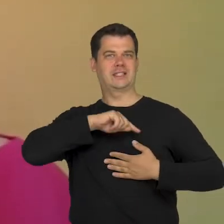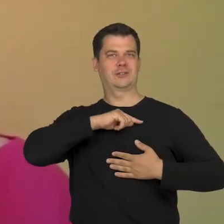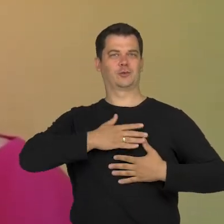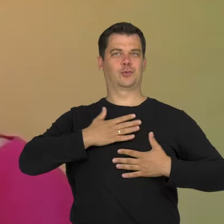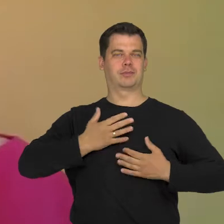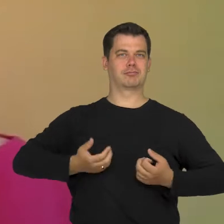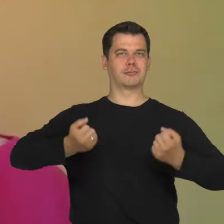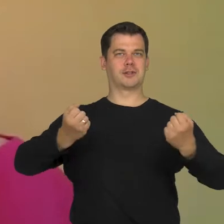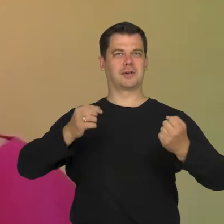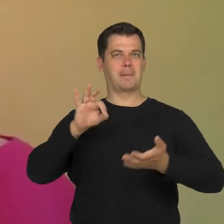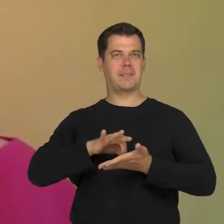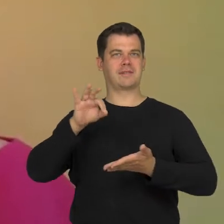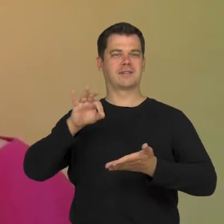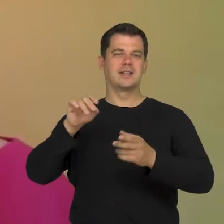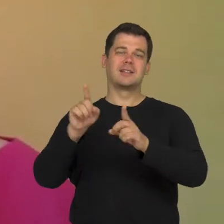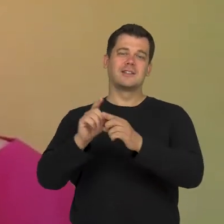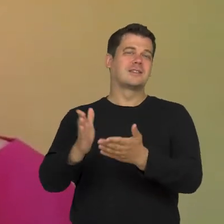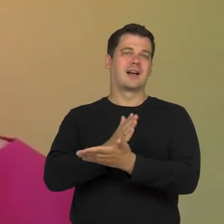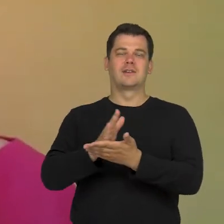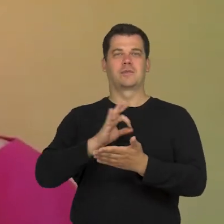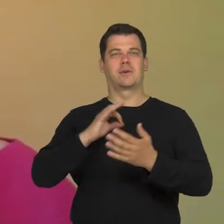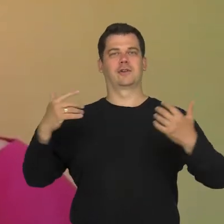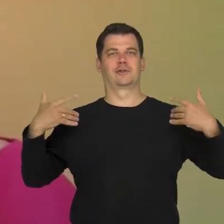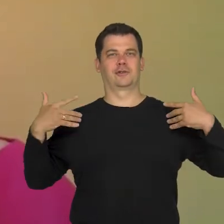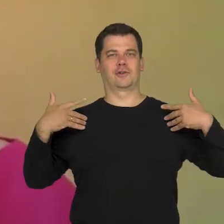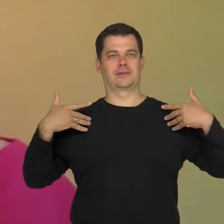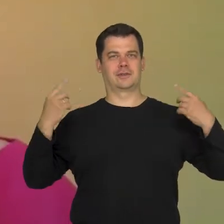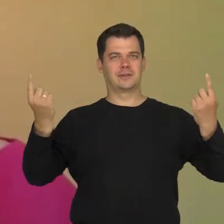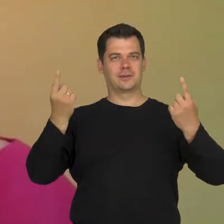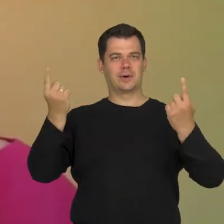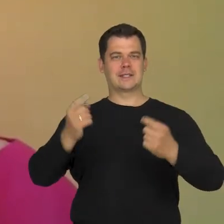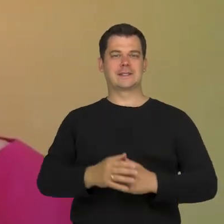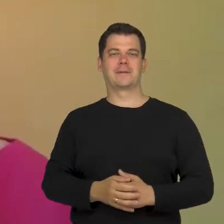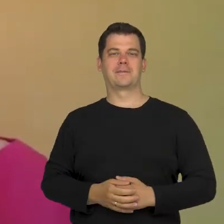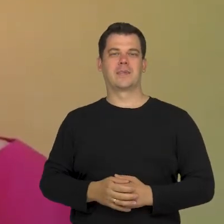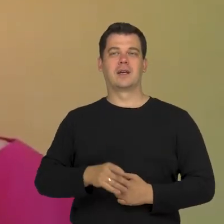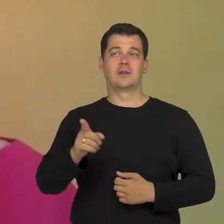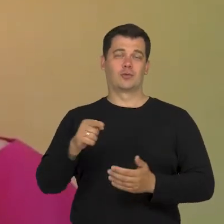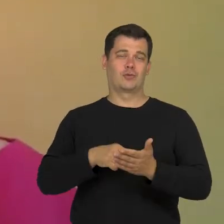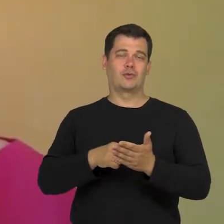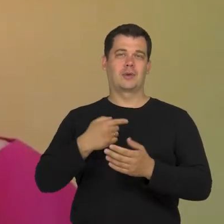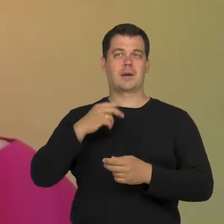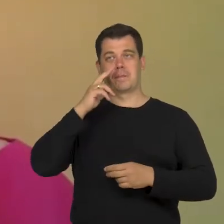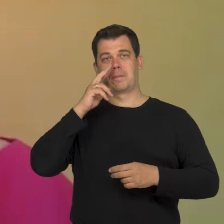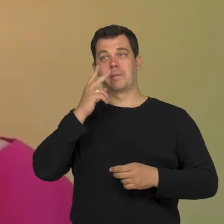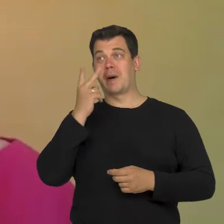as well as my situation, which I don't consider here.